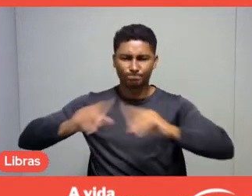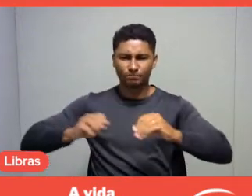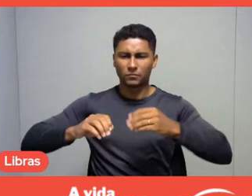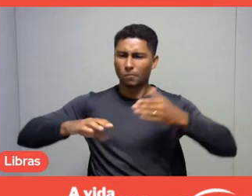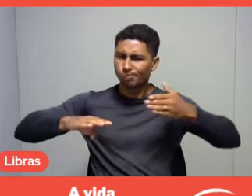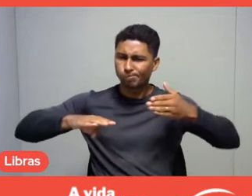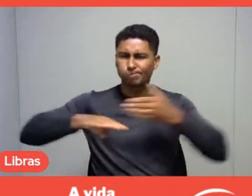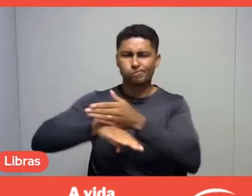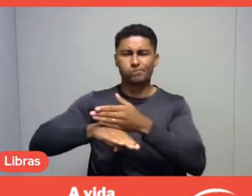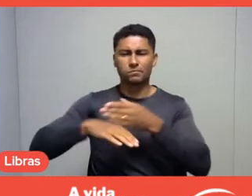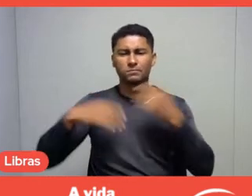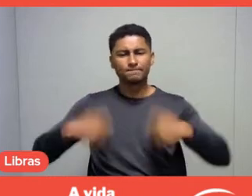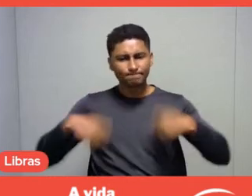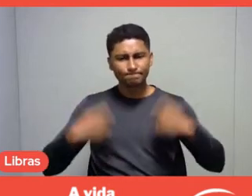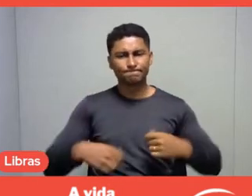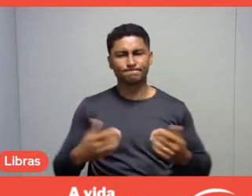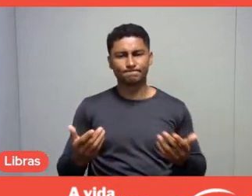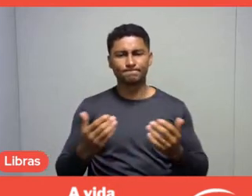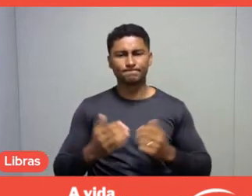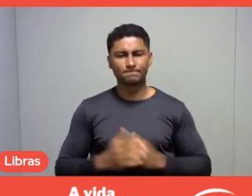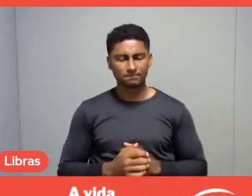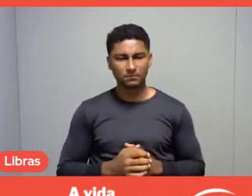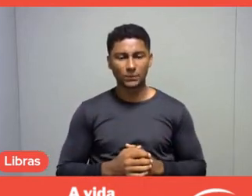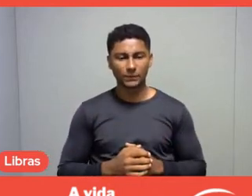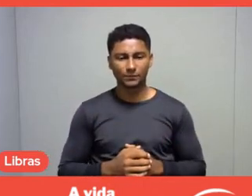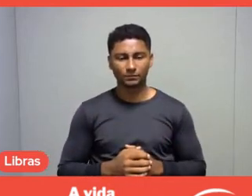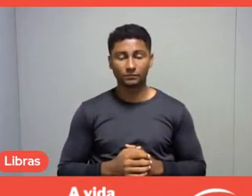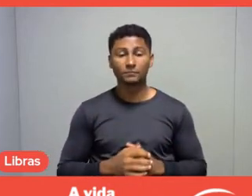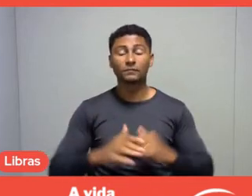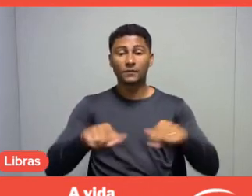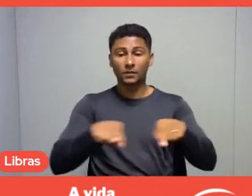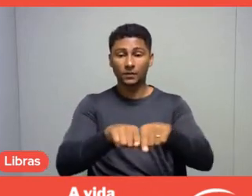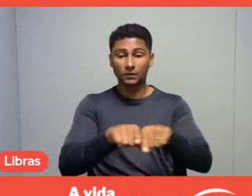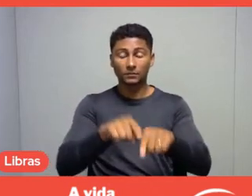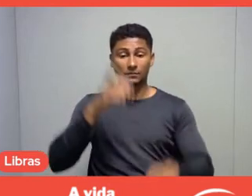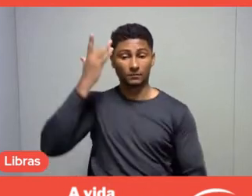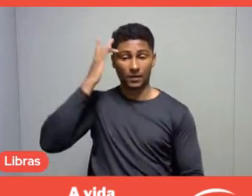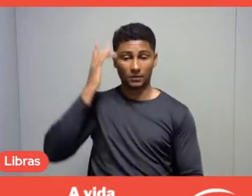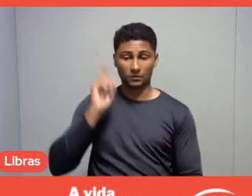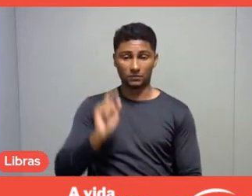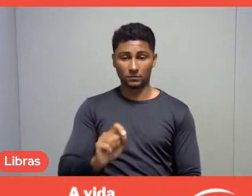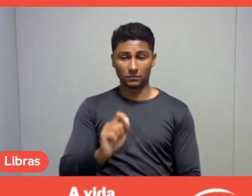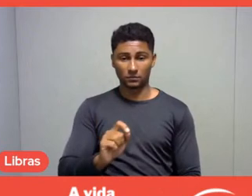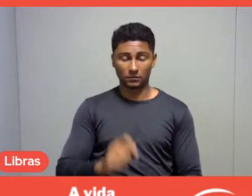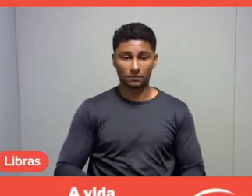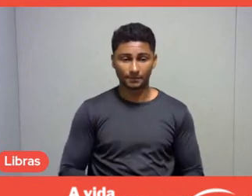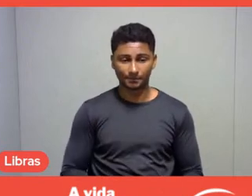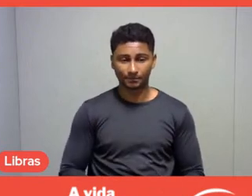And I also understand that, regarding choice,